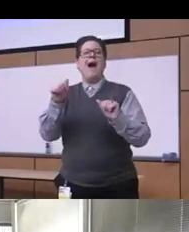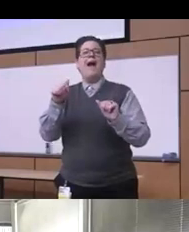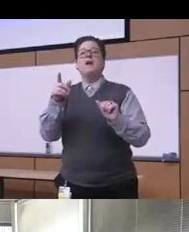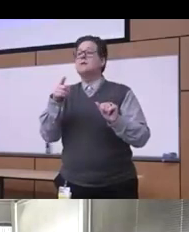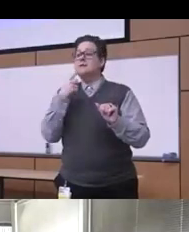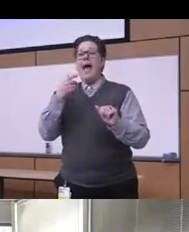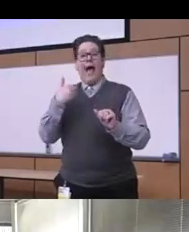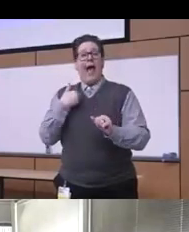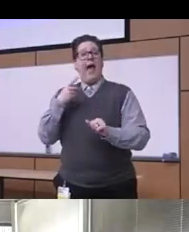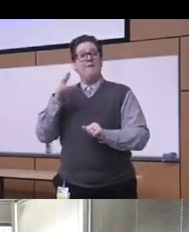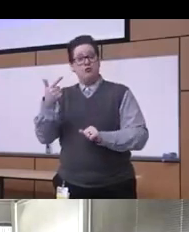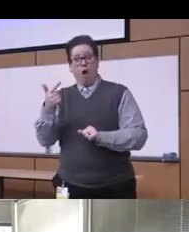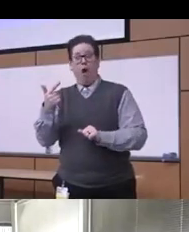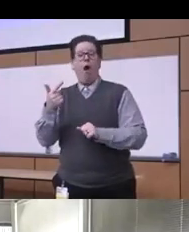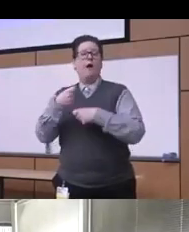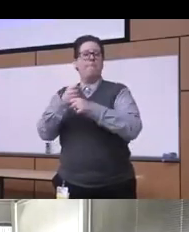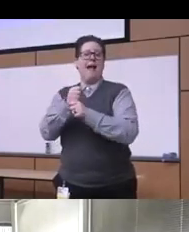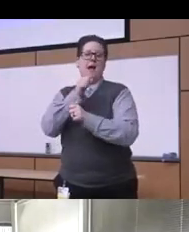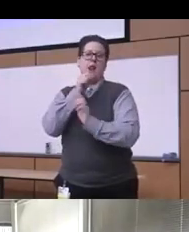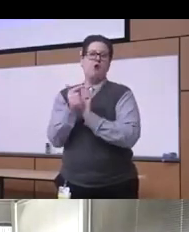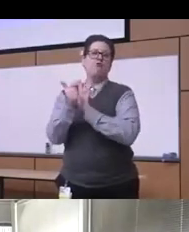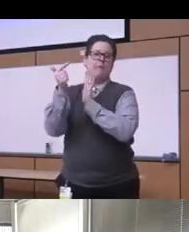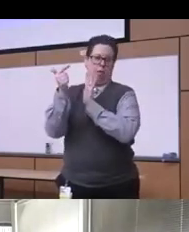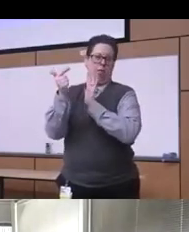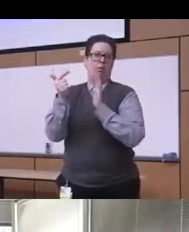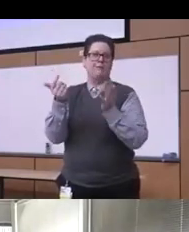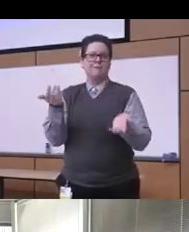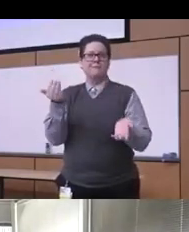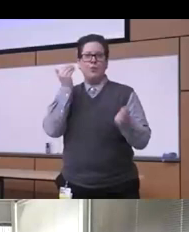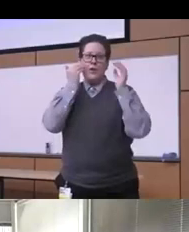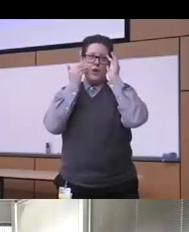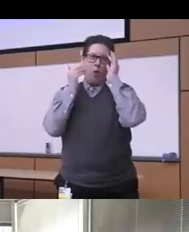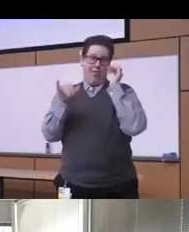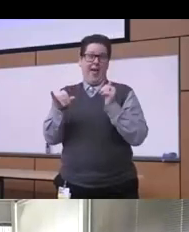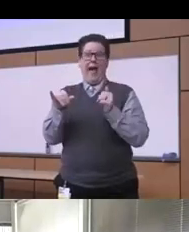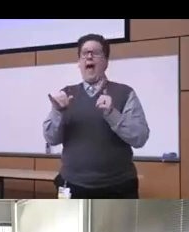very well major contributor you know to the uh uh to the disproportional arrest